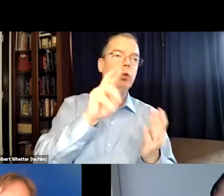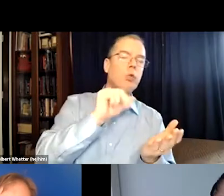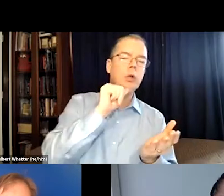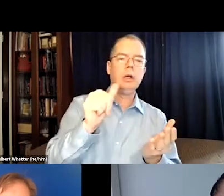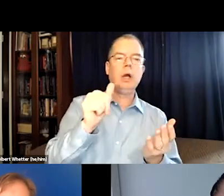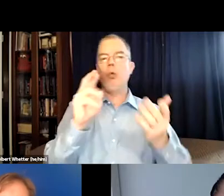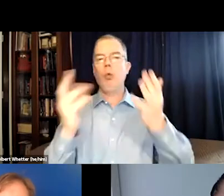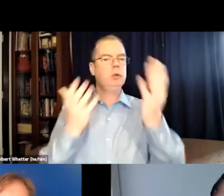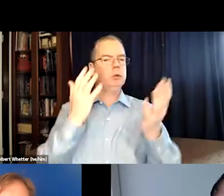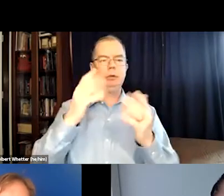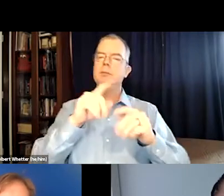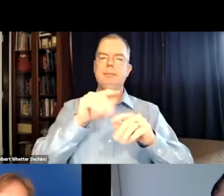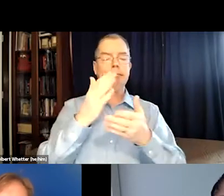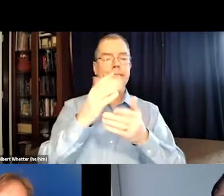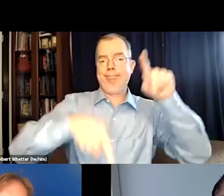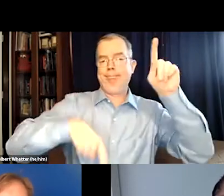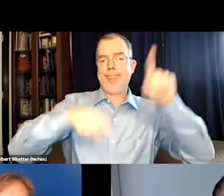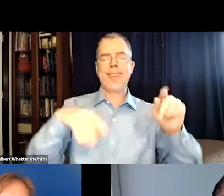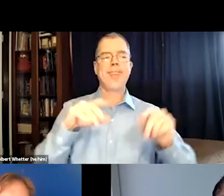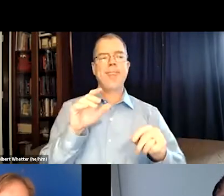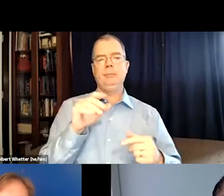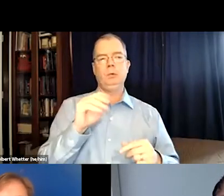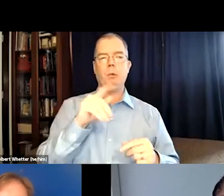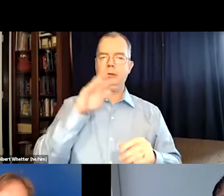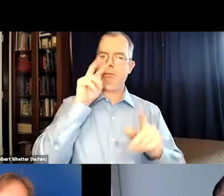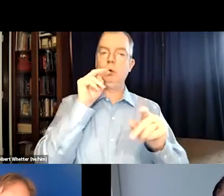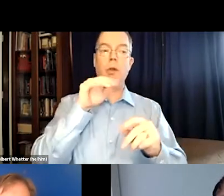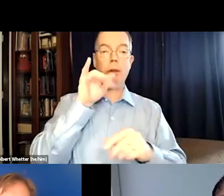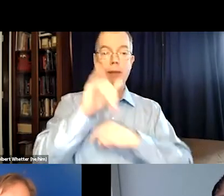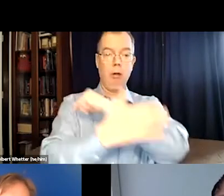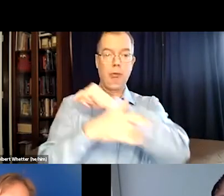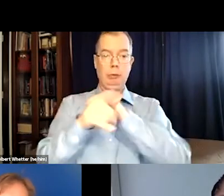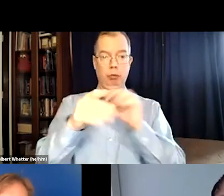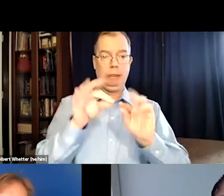Do they use italics or a different font color? There's quite a variation out there.